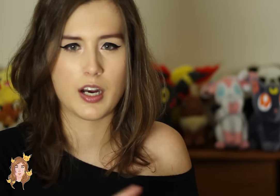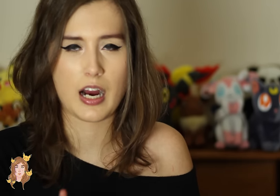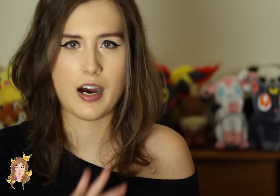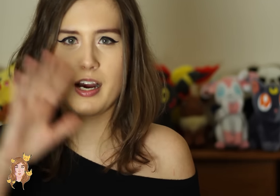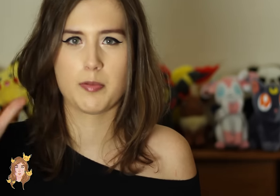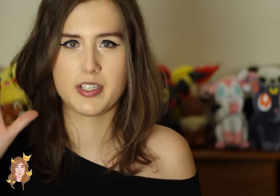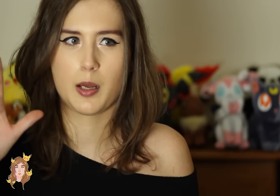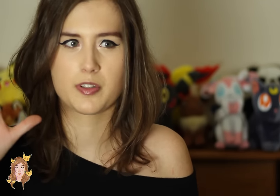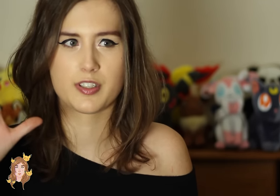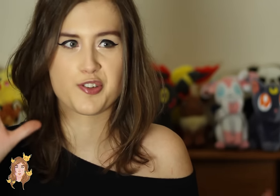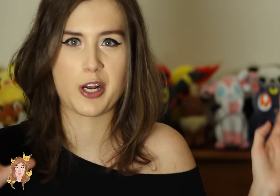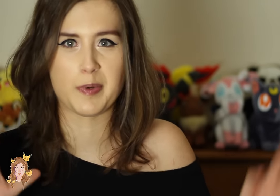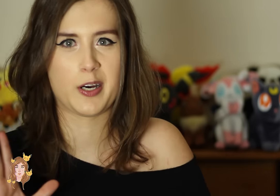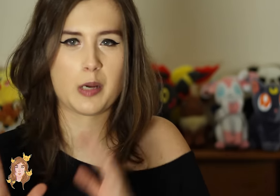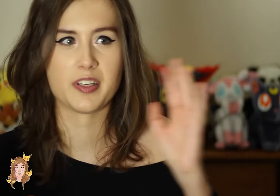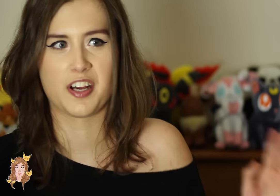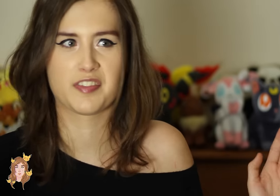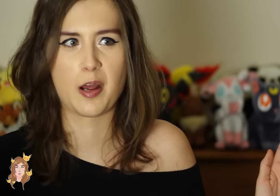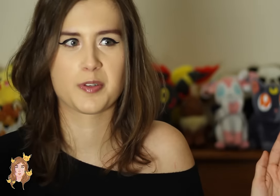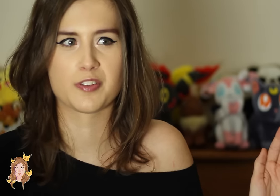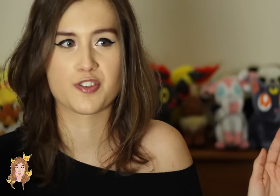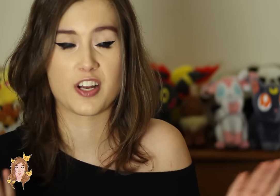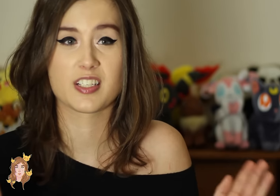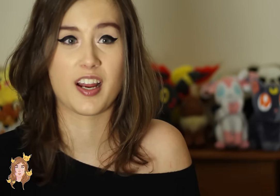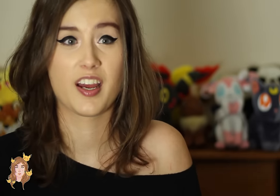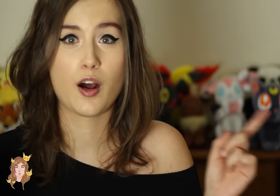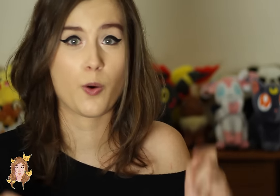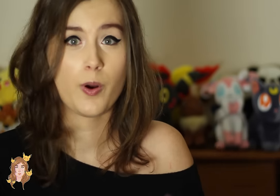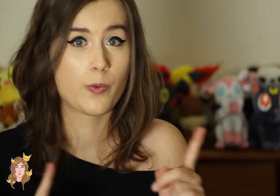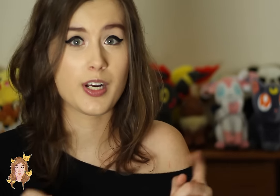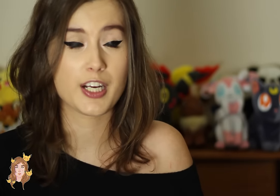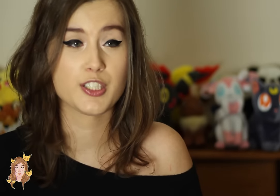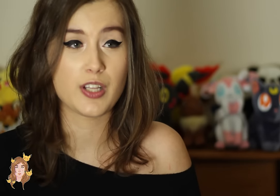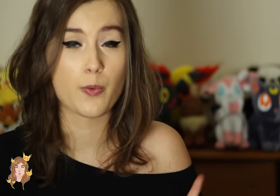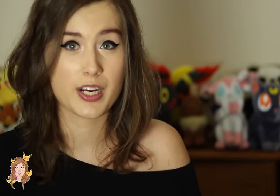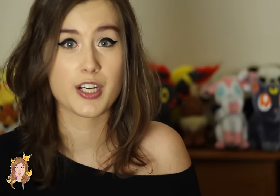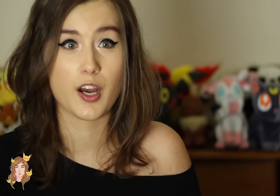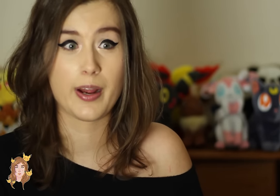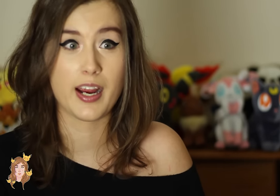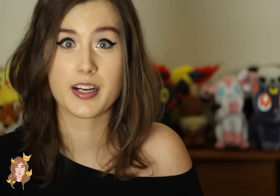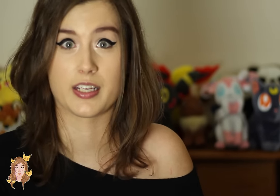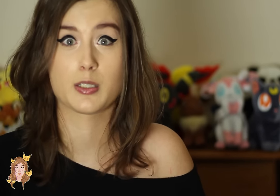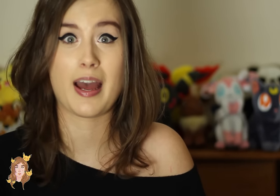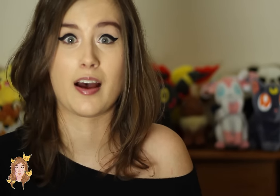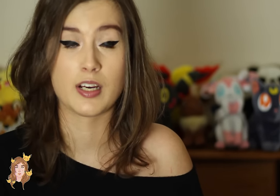Like, “Hi, I’m the damsel in distress, but now I’m the Deaf damsel in distress,” it’s like - No, we’re not gonna do that. We’re gonna go and kick some ass.